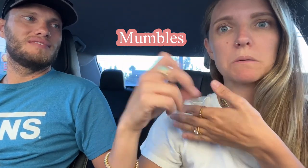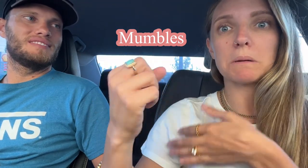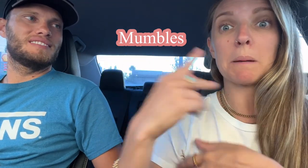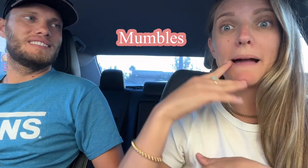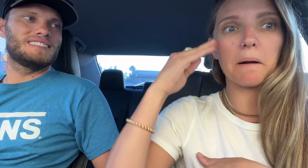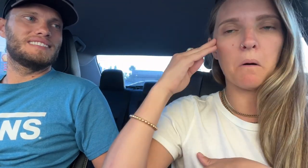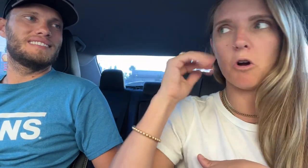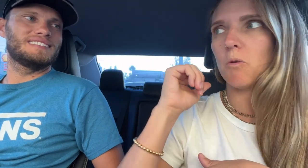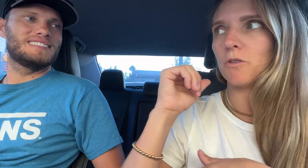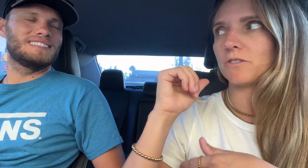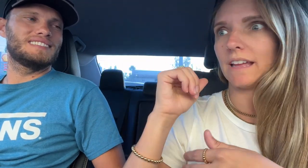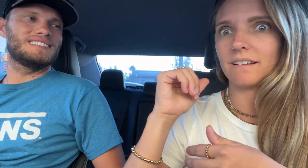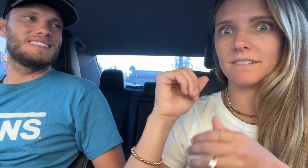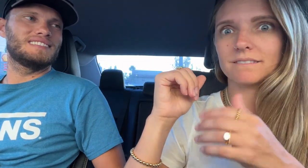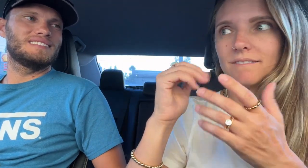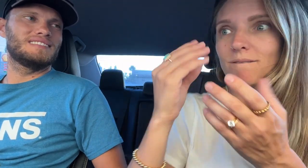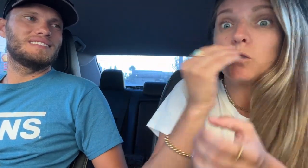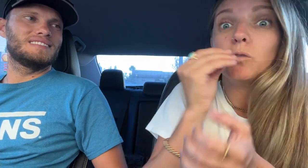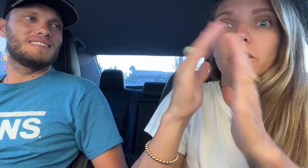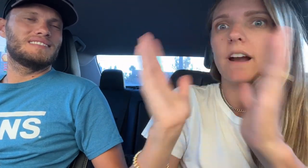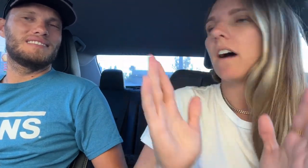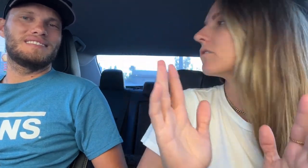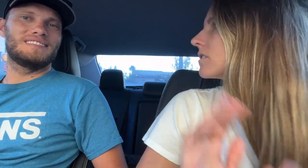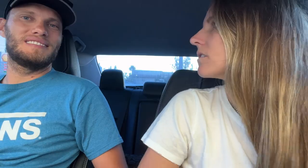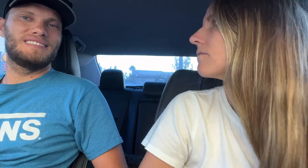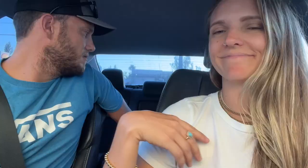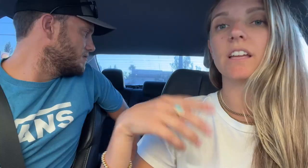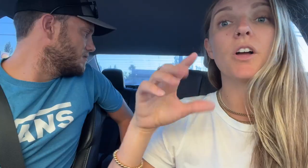So when we come back home theres like food at our house.